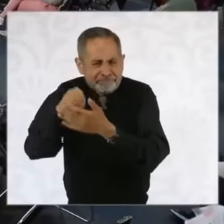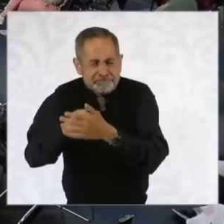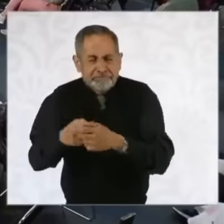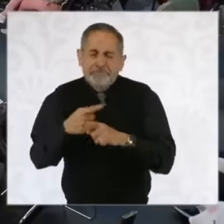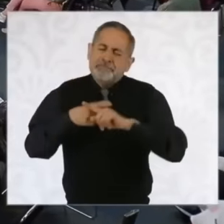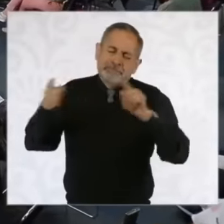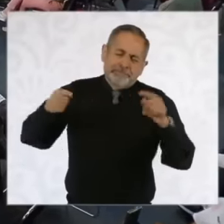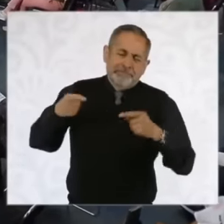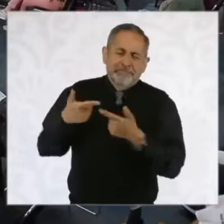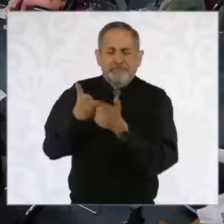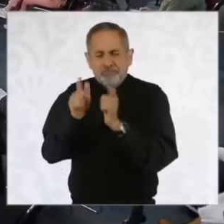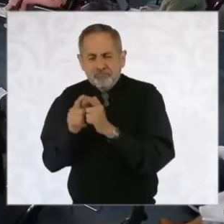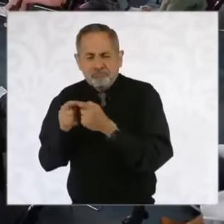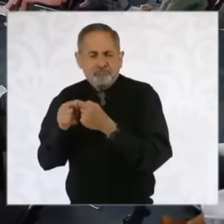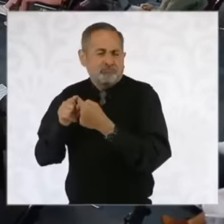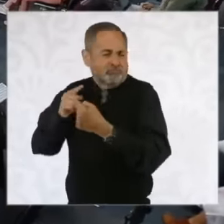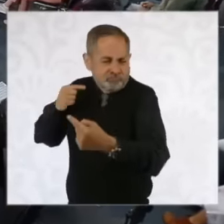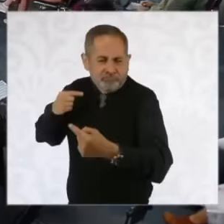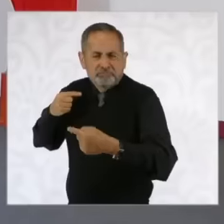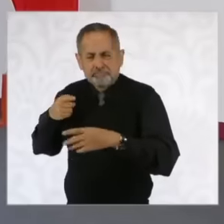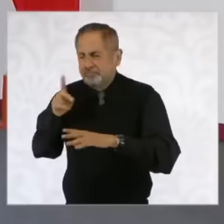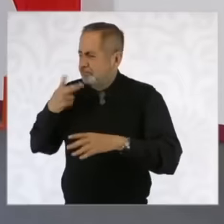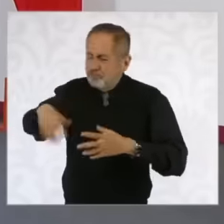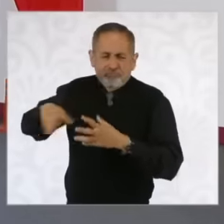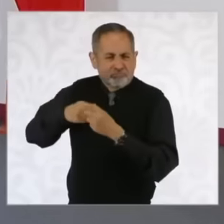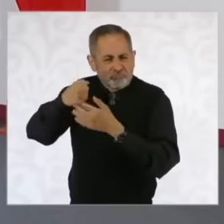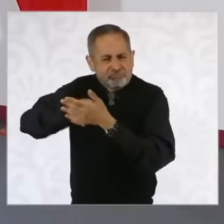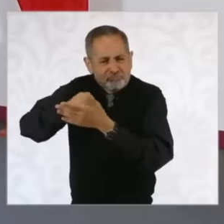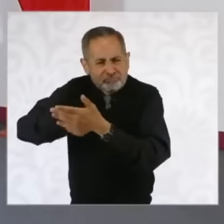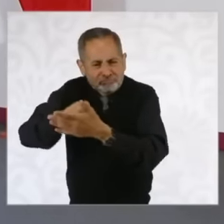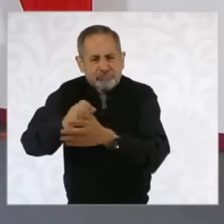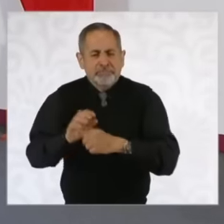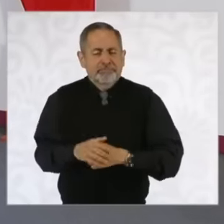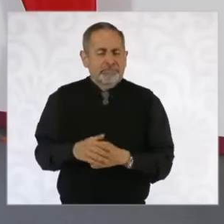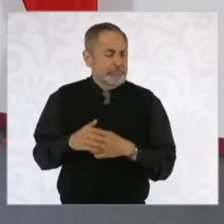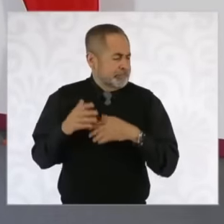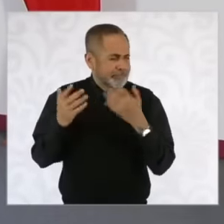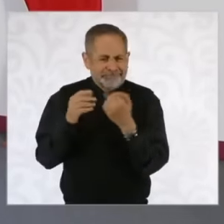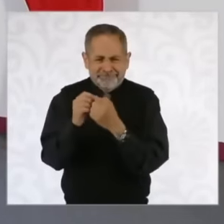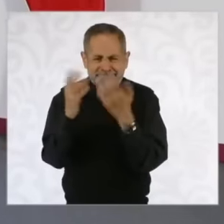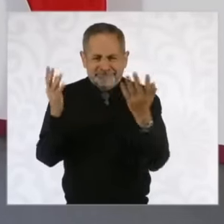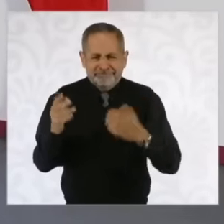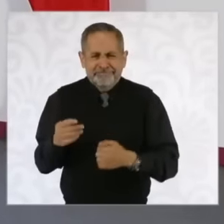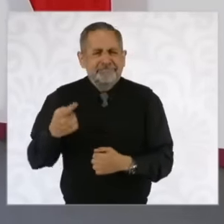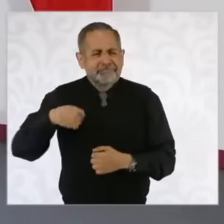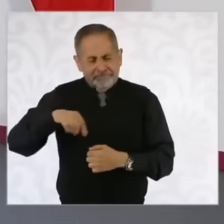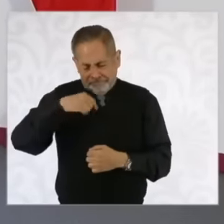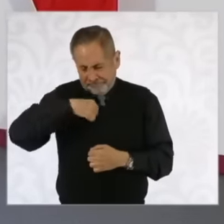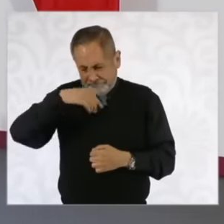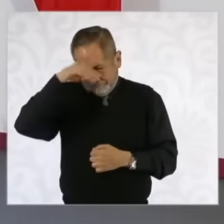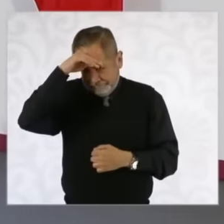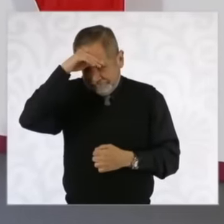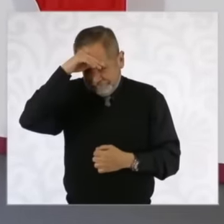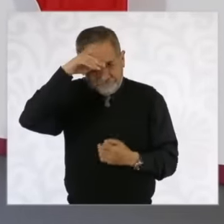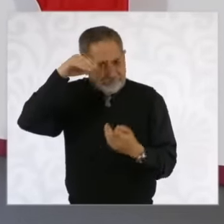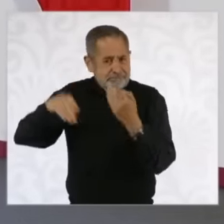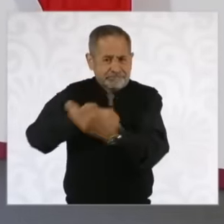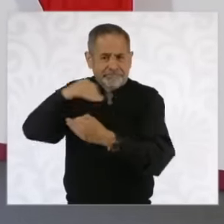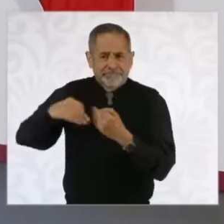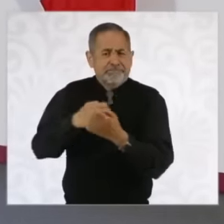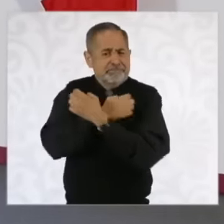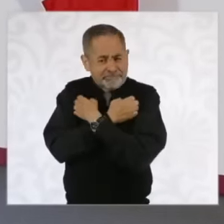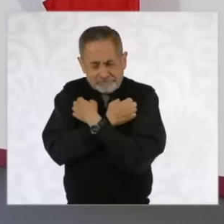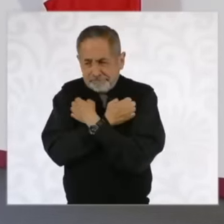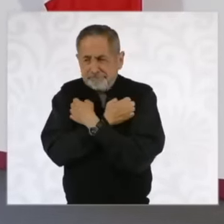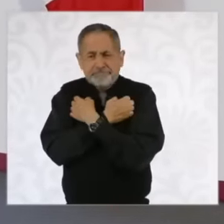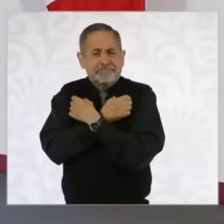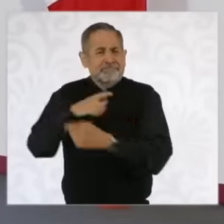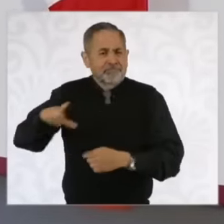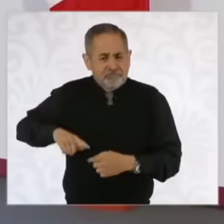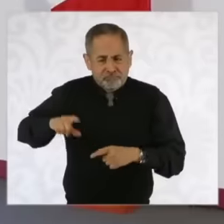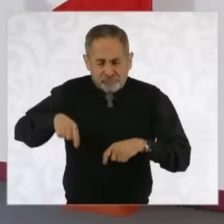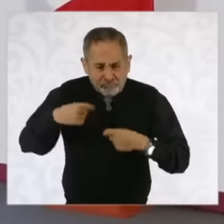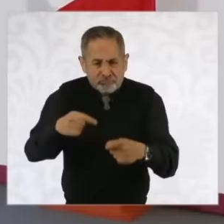e Of course we I think that all education provided by the state should be free